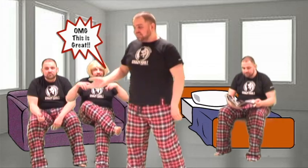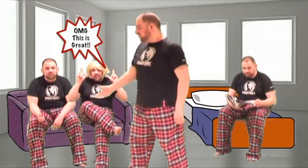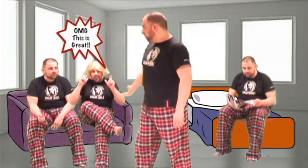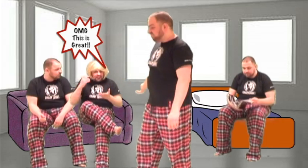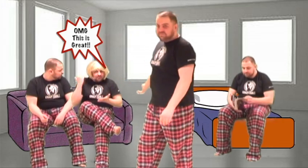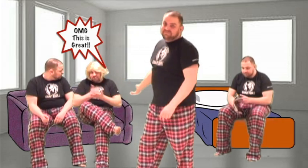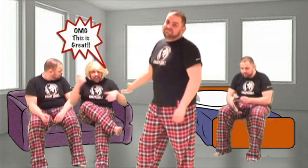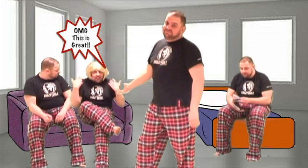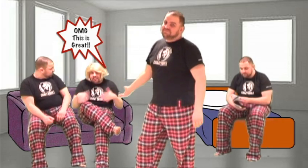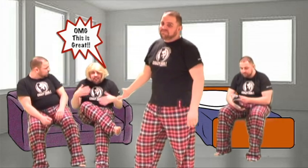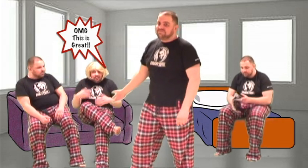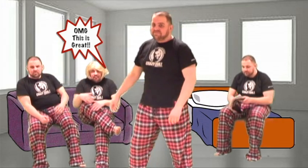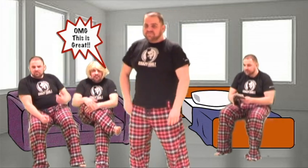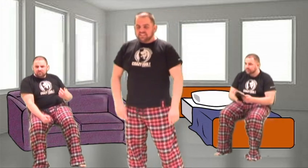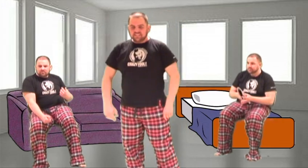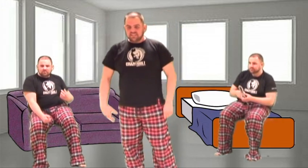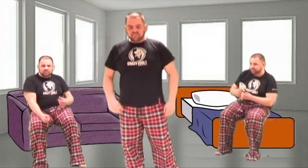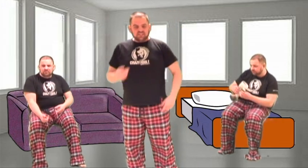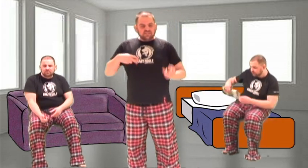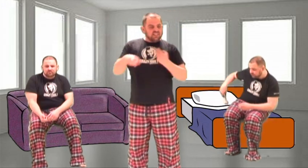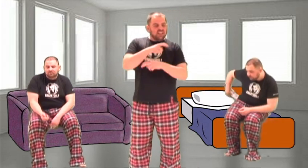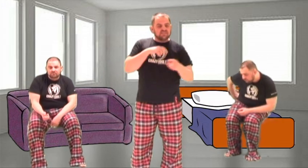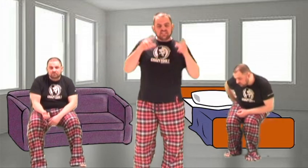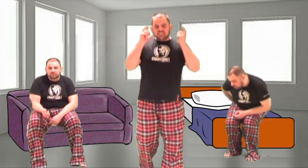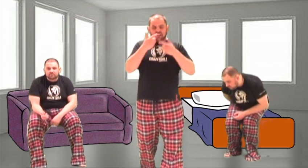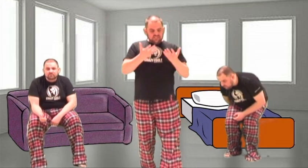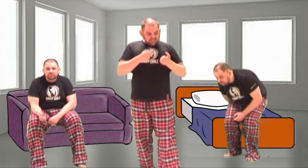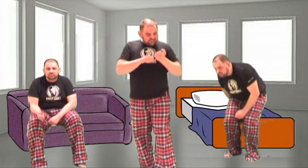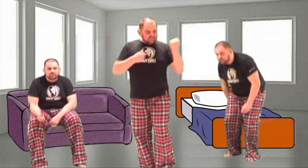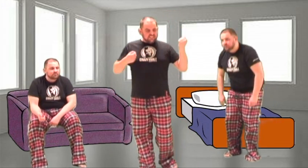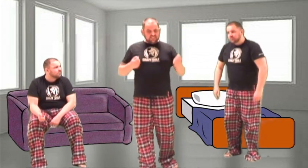Yeah, I might mess around And get my college degree